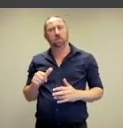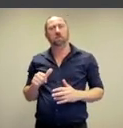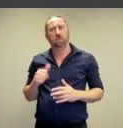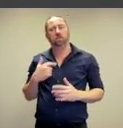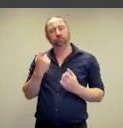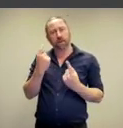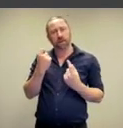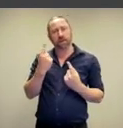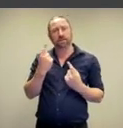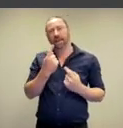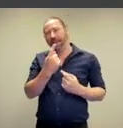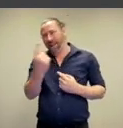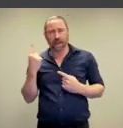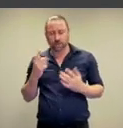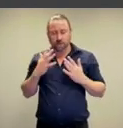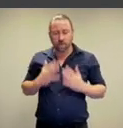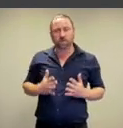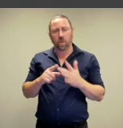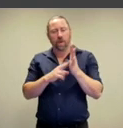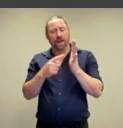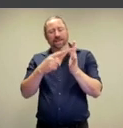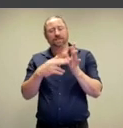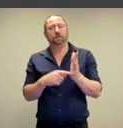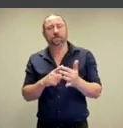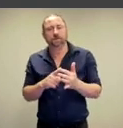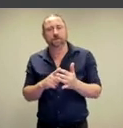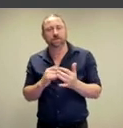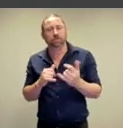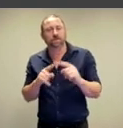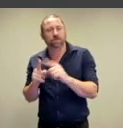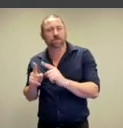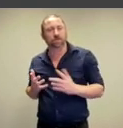also reminds us of the kind of